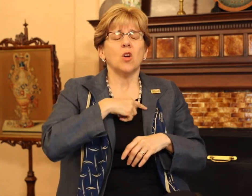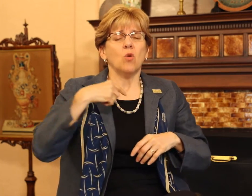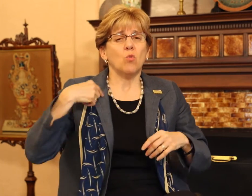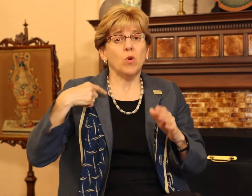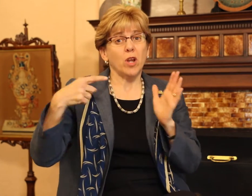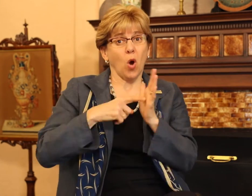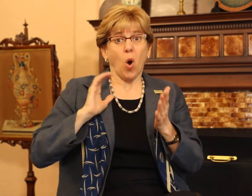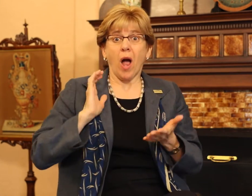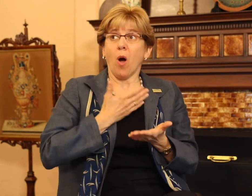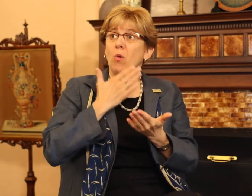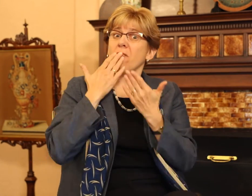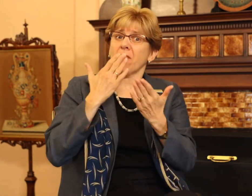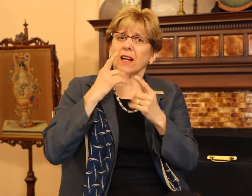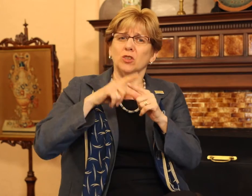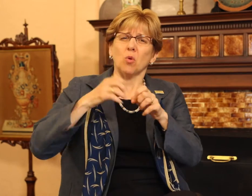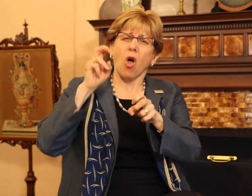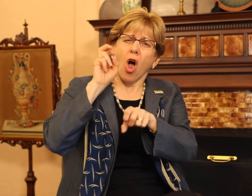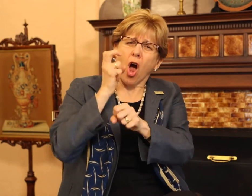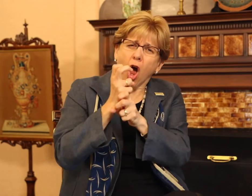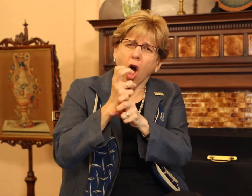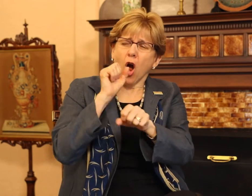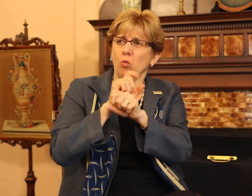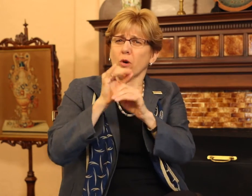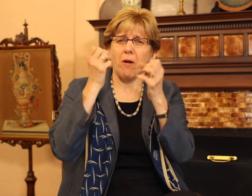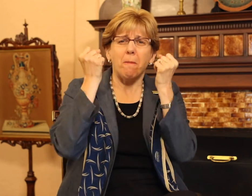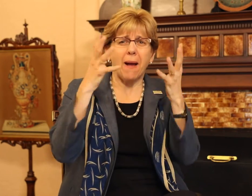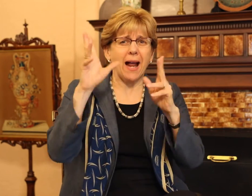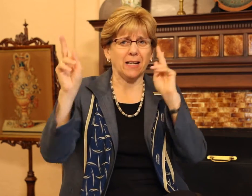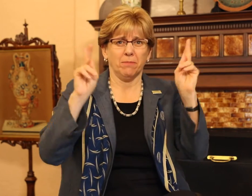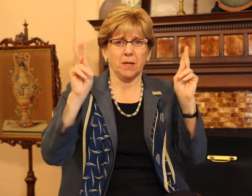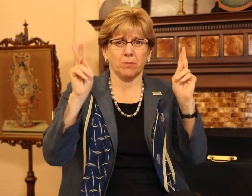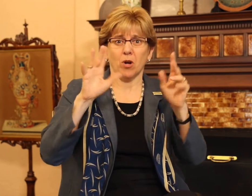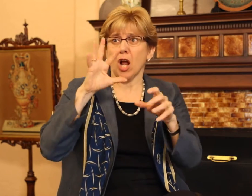We owe our thanks to the hard work of many people,